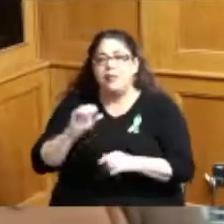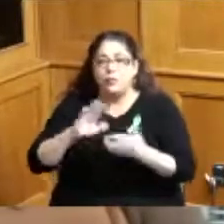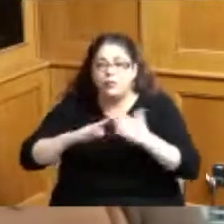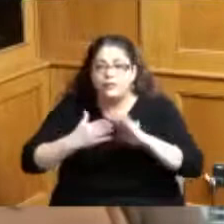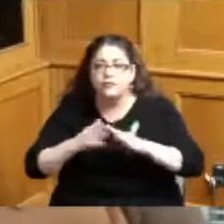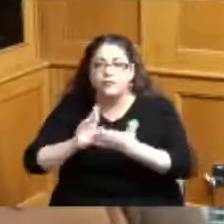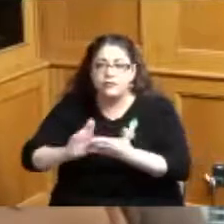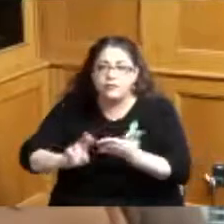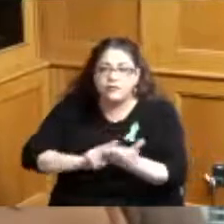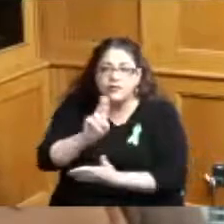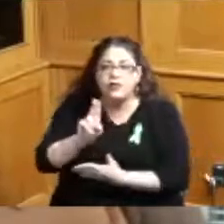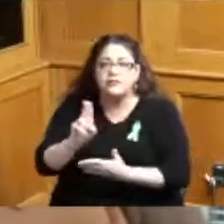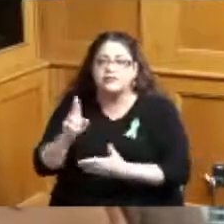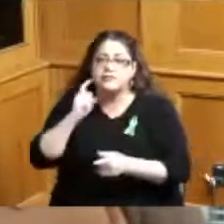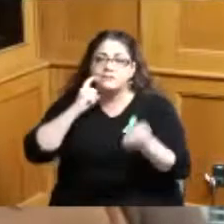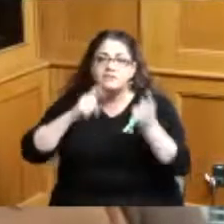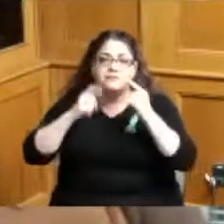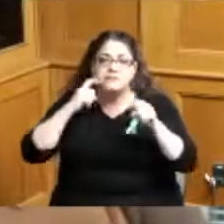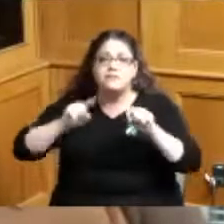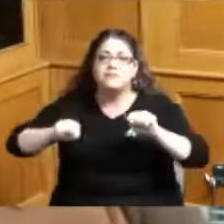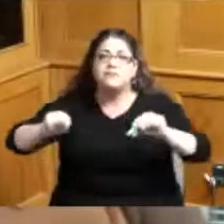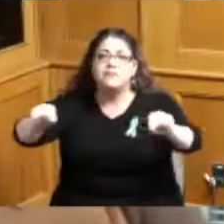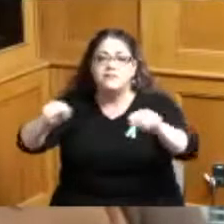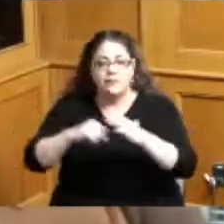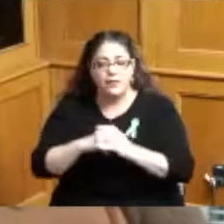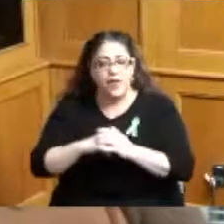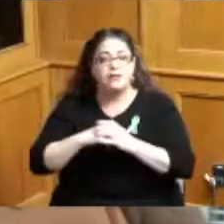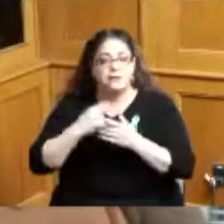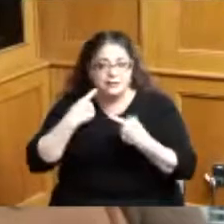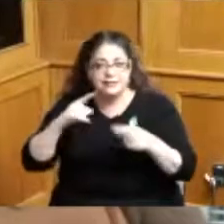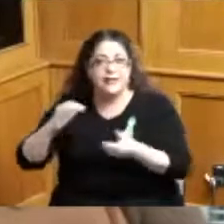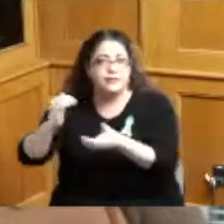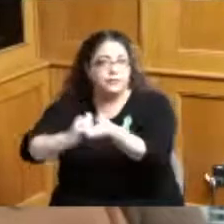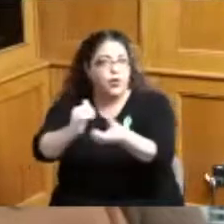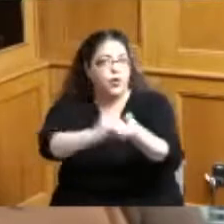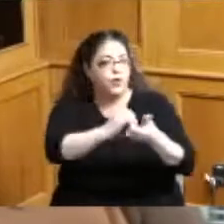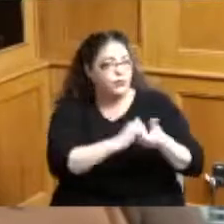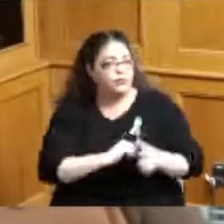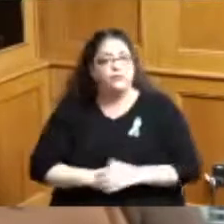we have seen great success doing that we talk about all the time it's about normalizing that